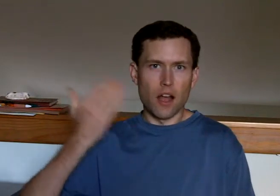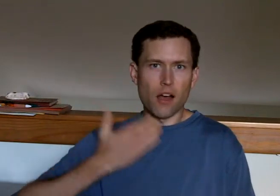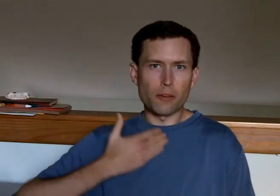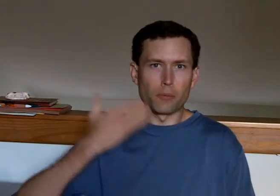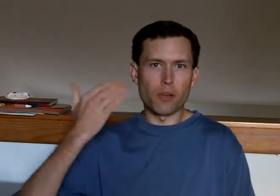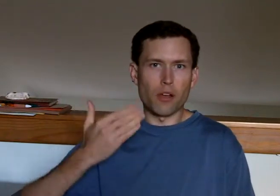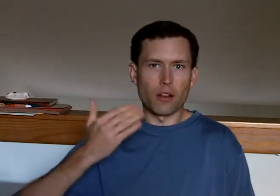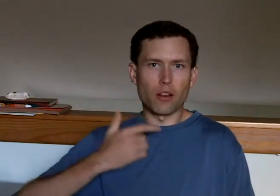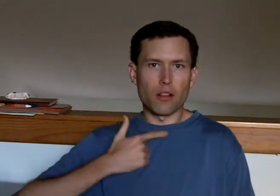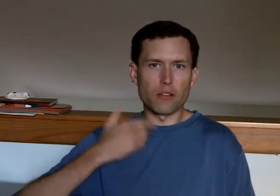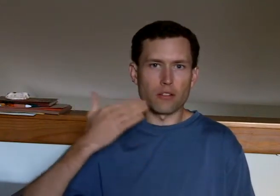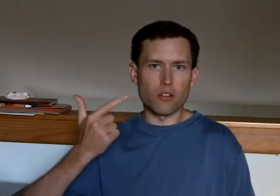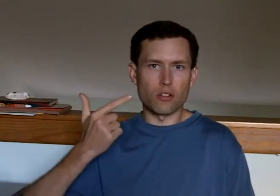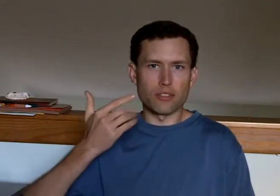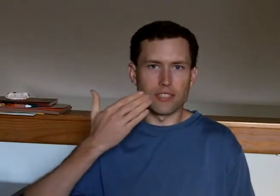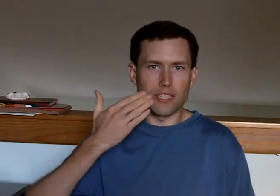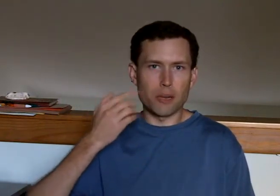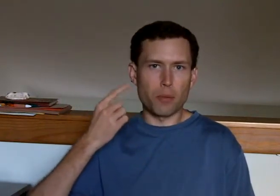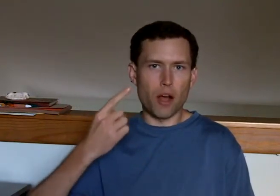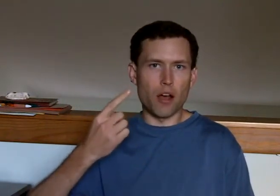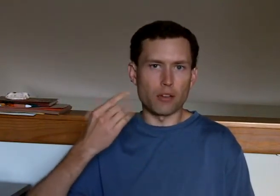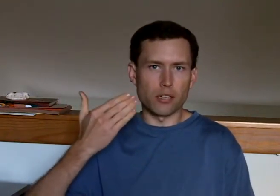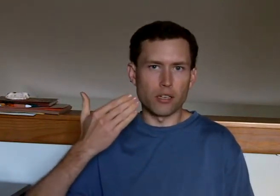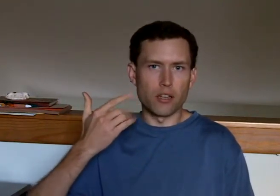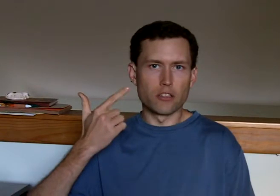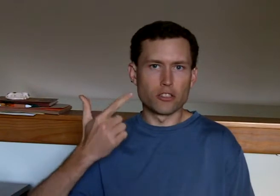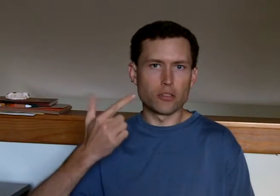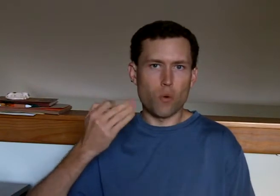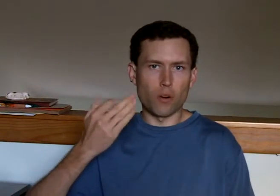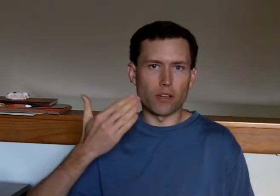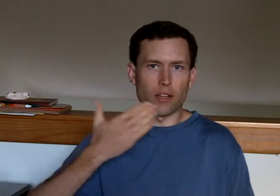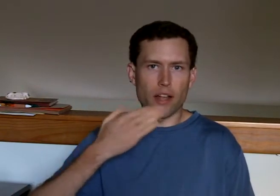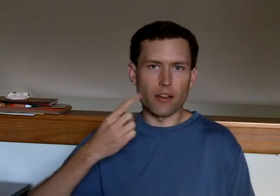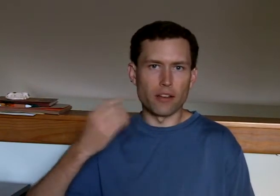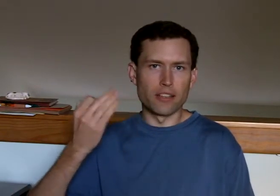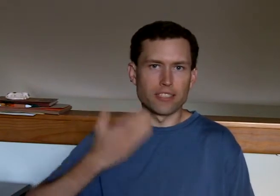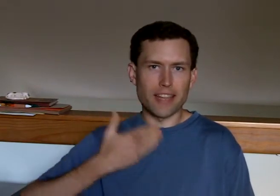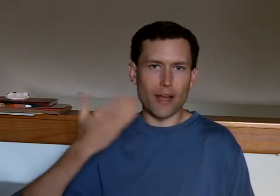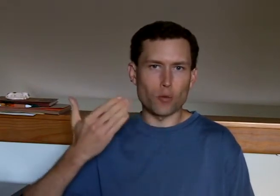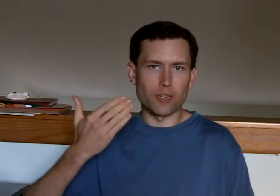I'm a little teapot short and stout